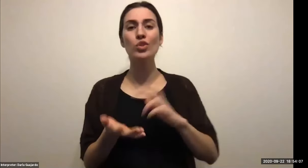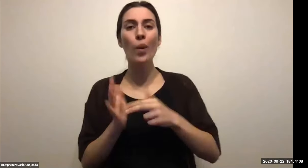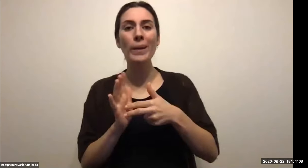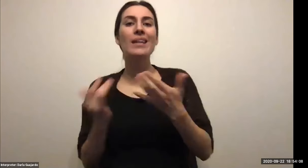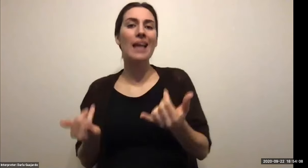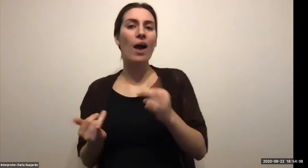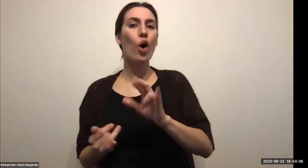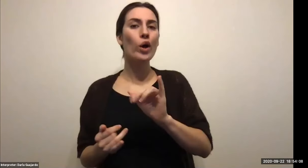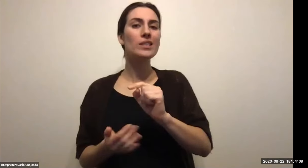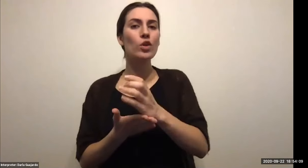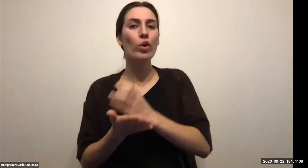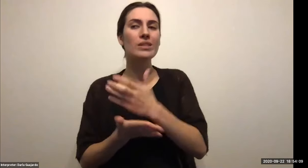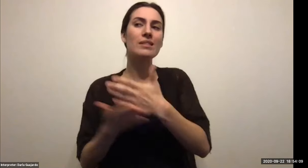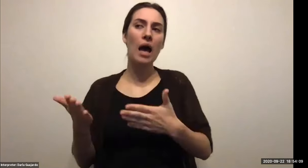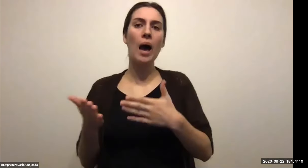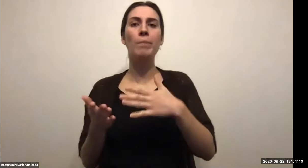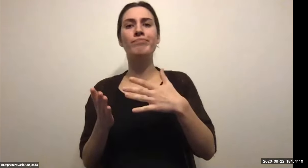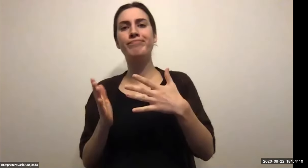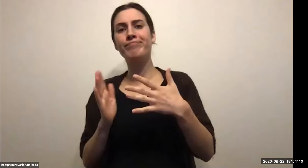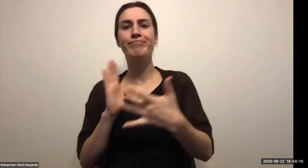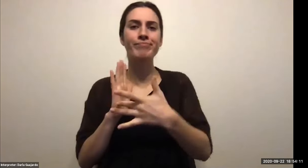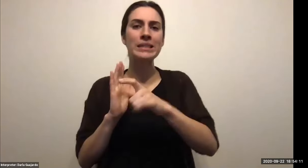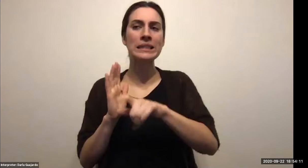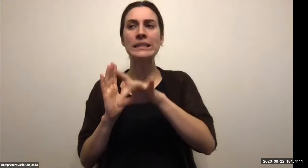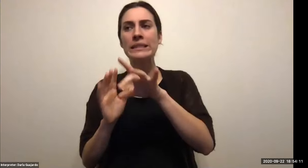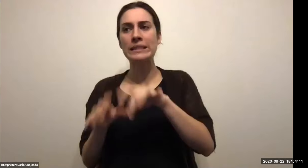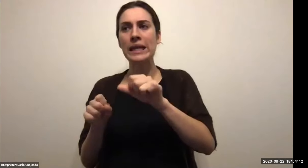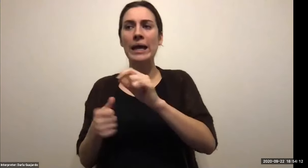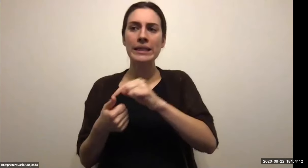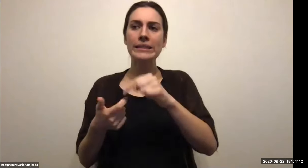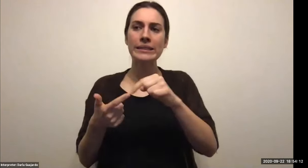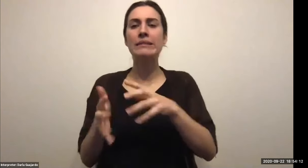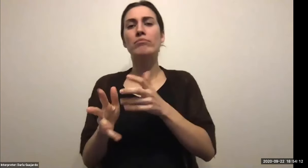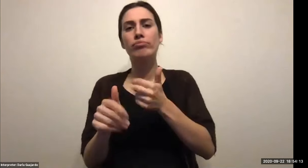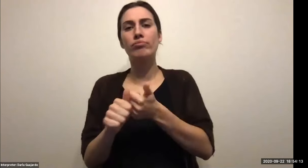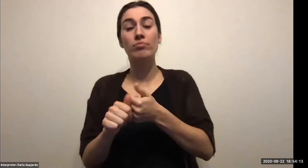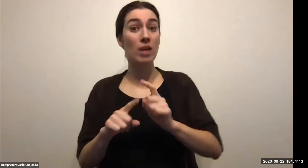Keith Wolling: That's okay, too, because you know what, and in a tough times that we're dealing with nothing wrong with being in school.